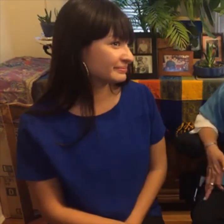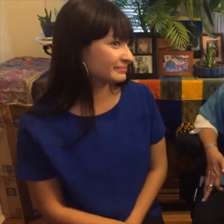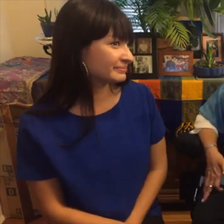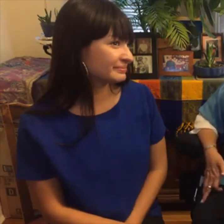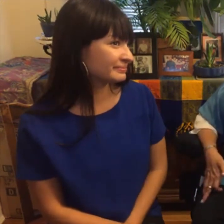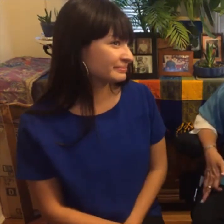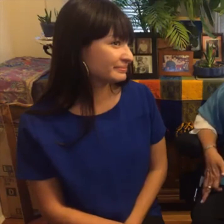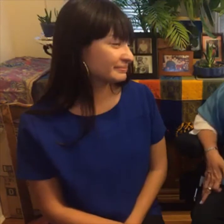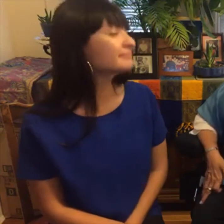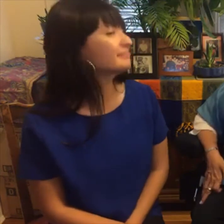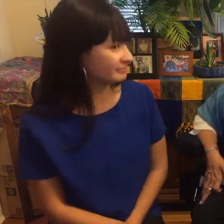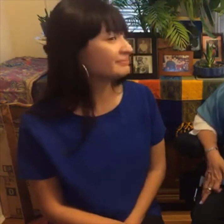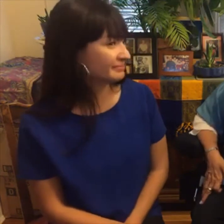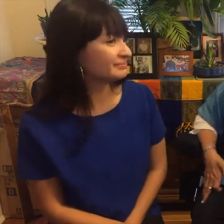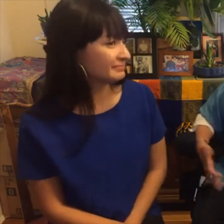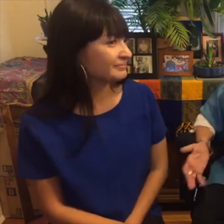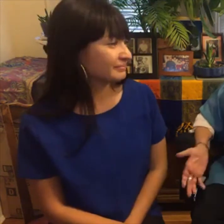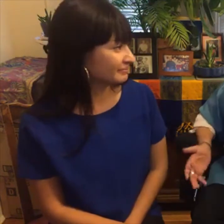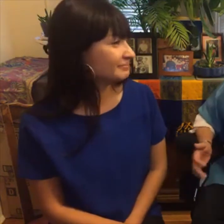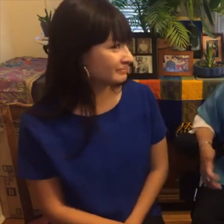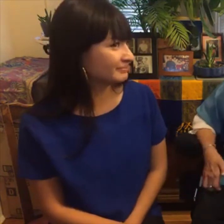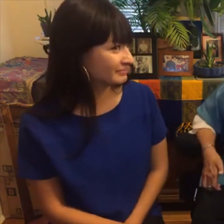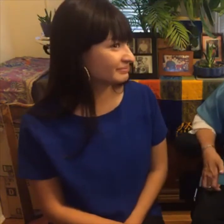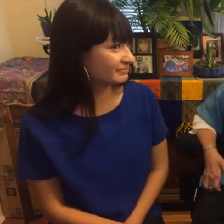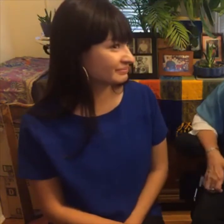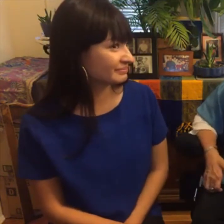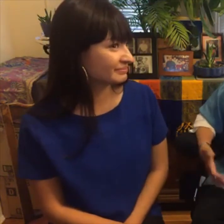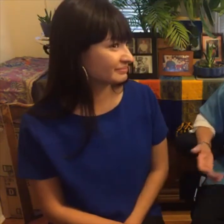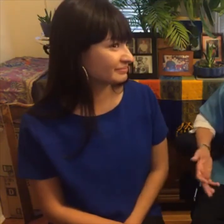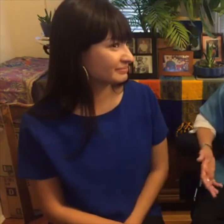to have effective communication sign language interpreter being available